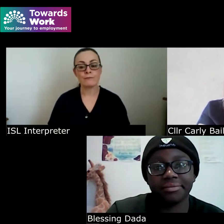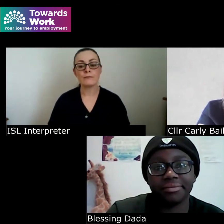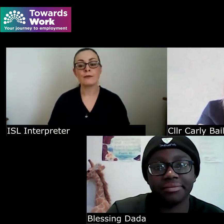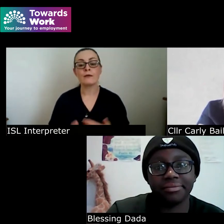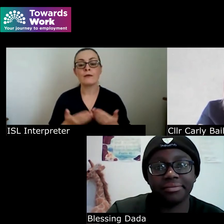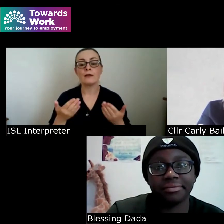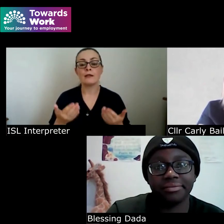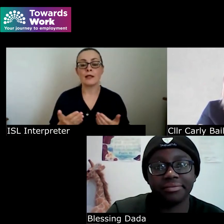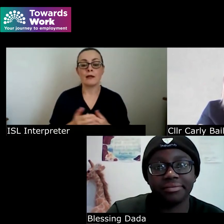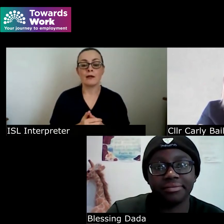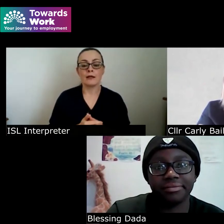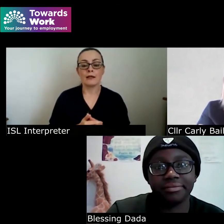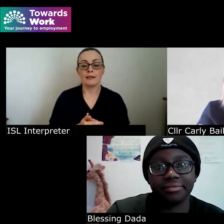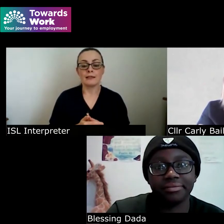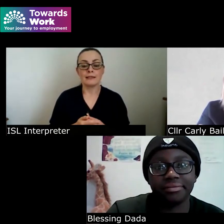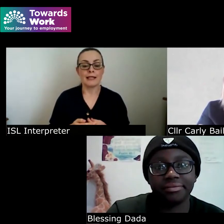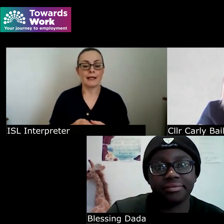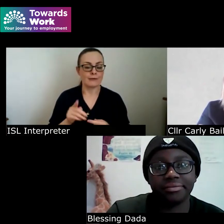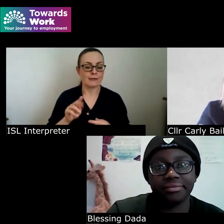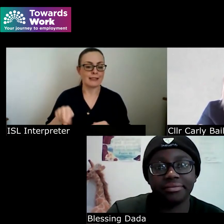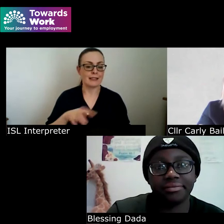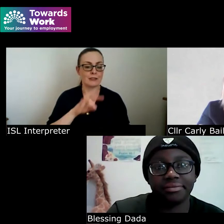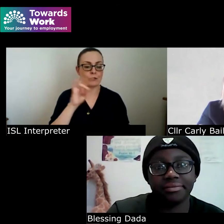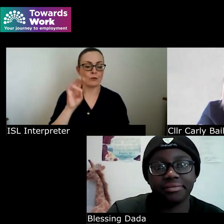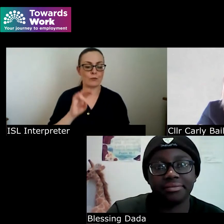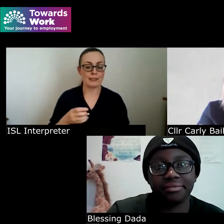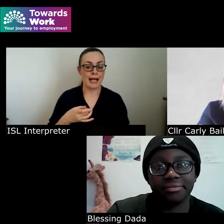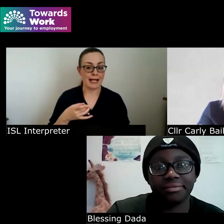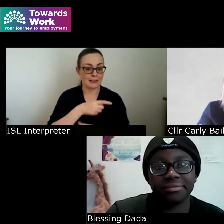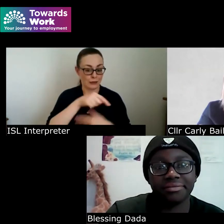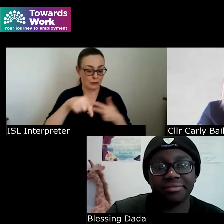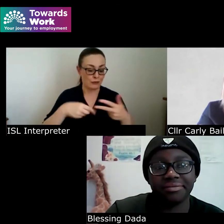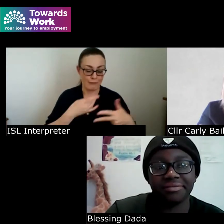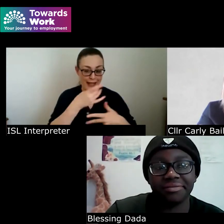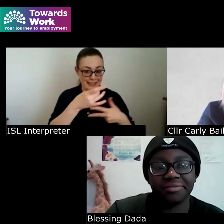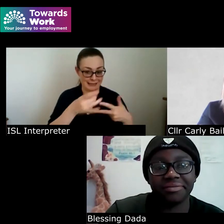greatest teaching moment I’m going to ask all of you this one like what would